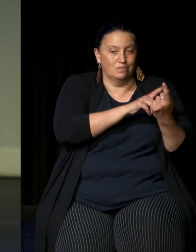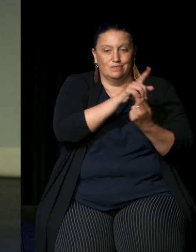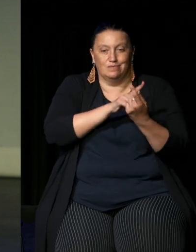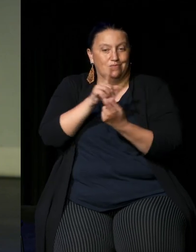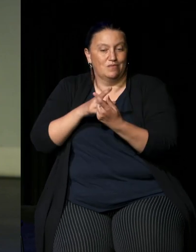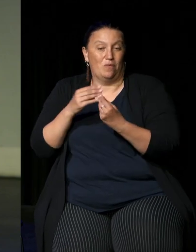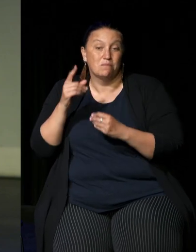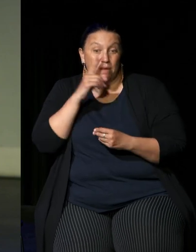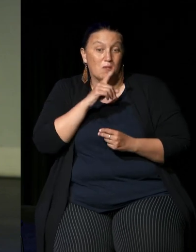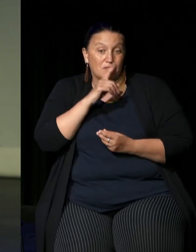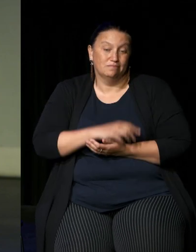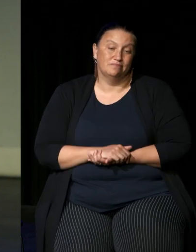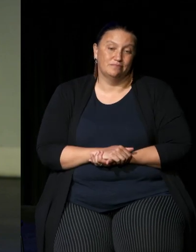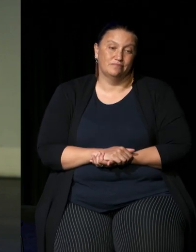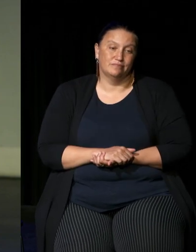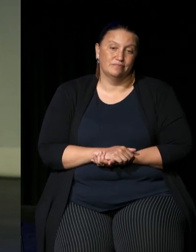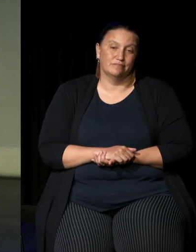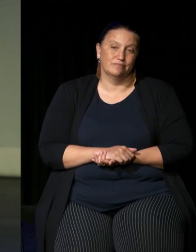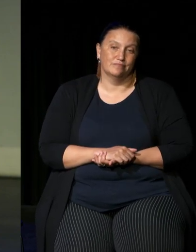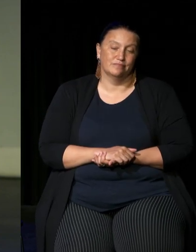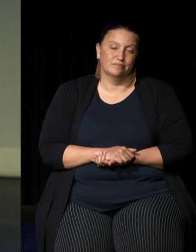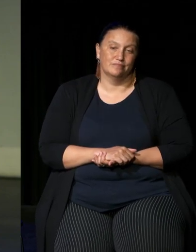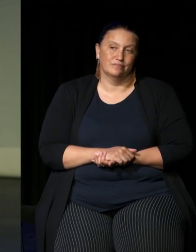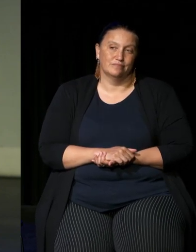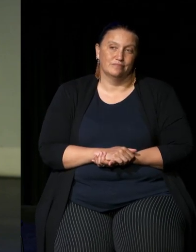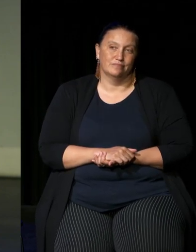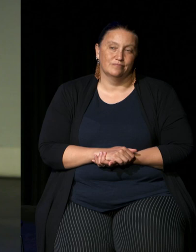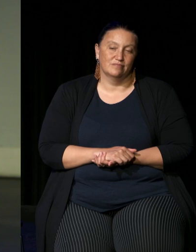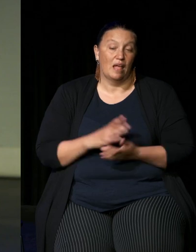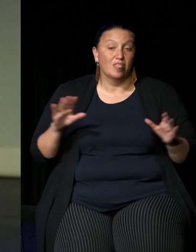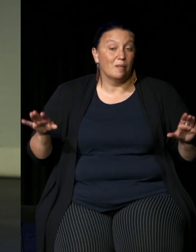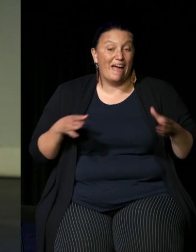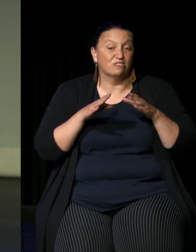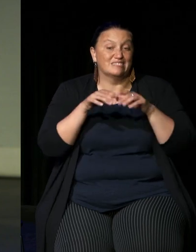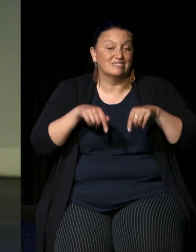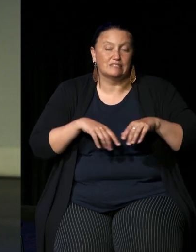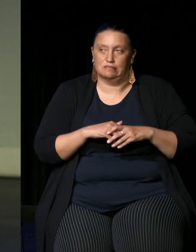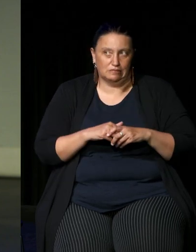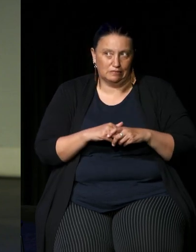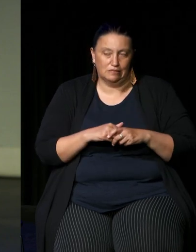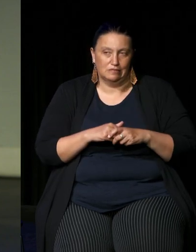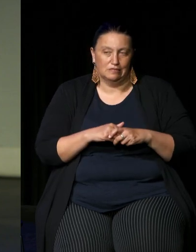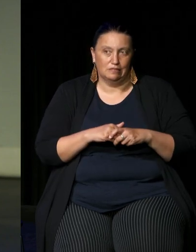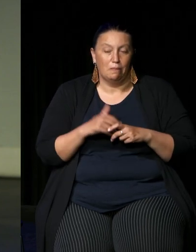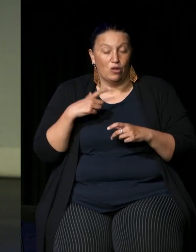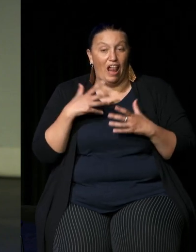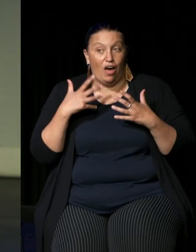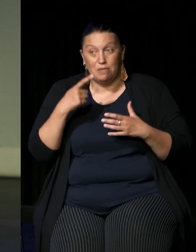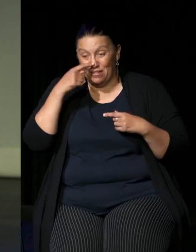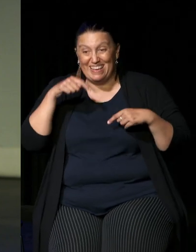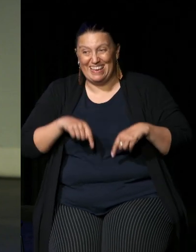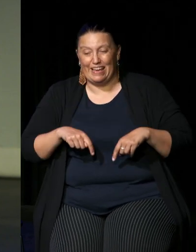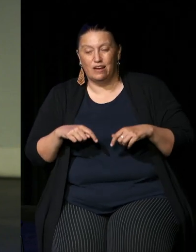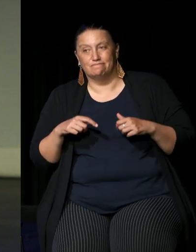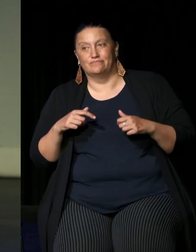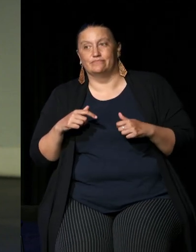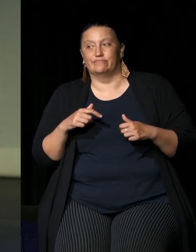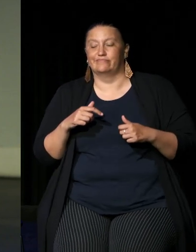with people not so much in the Mountains um because a lot of people in the Mountains are